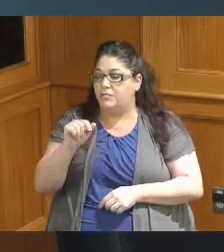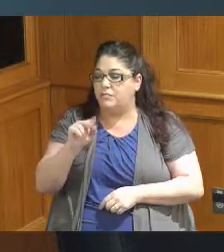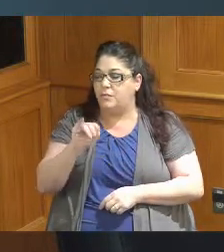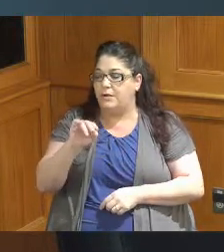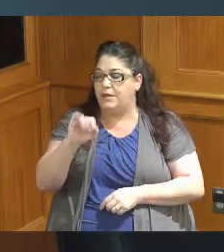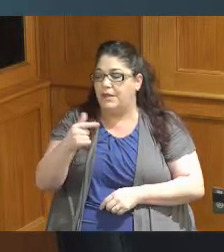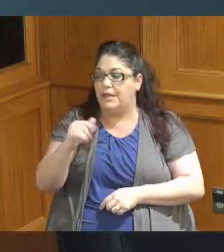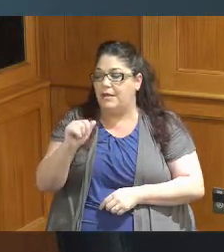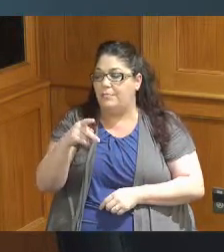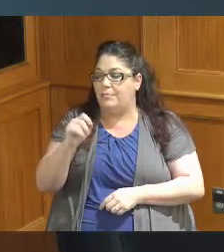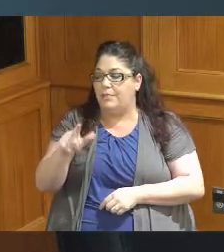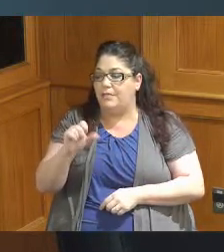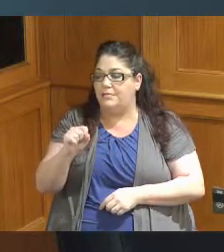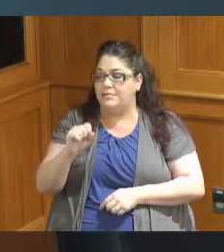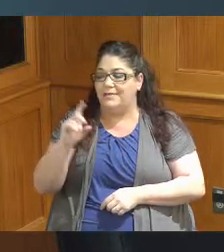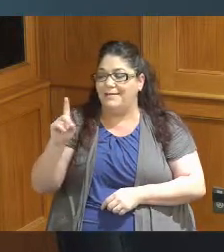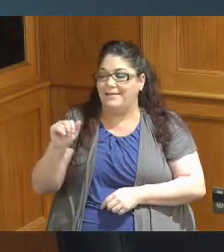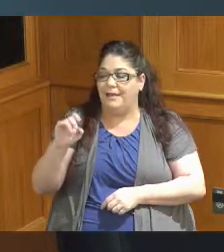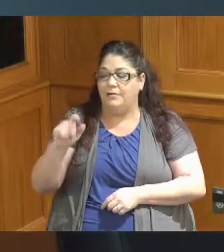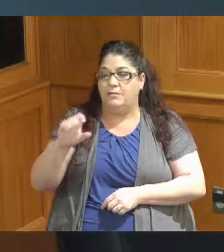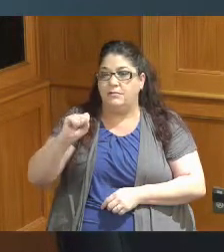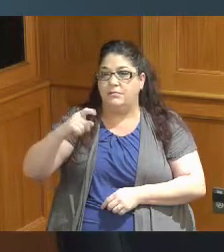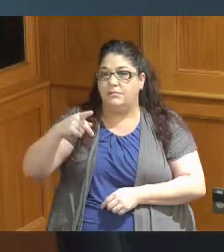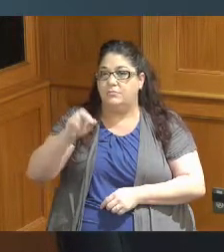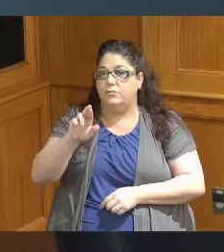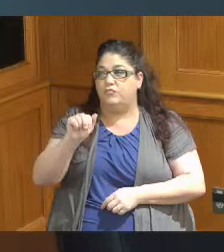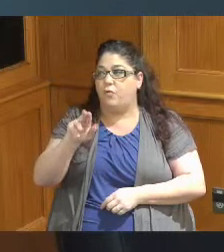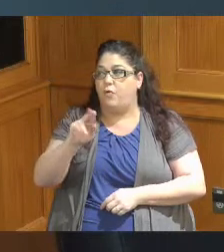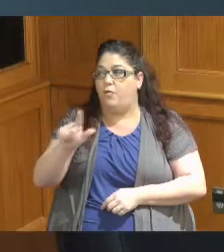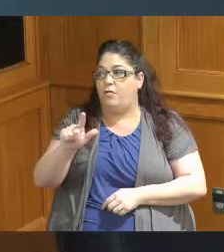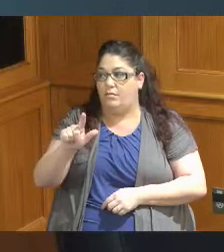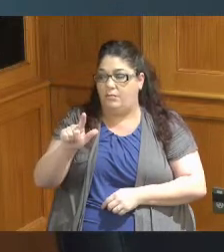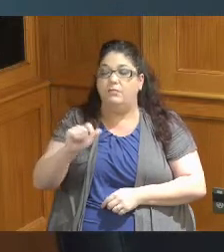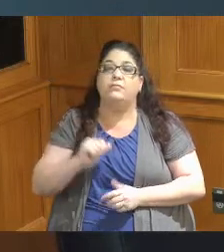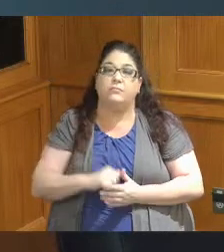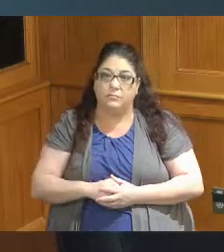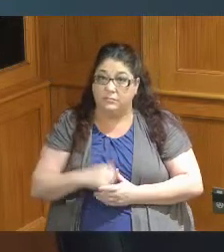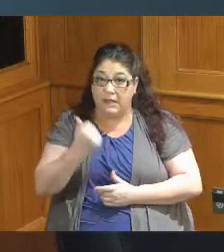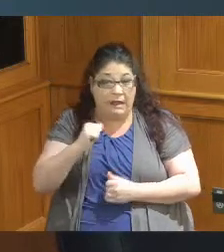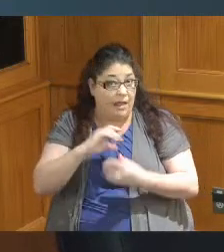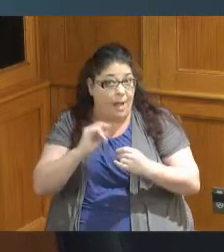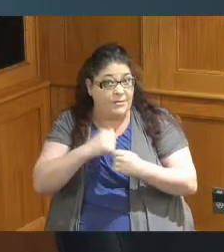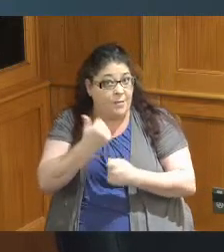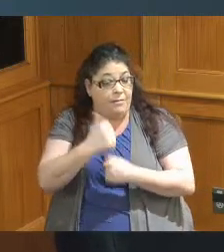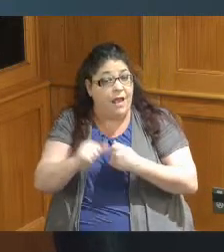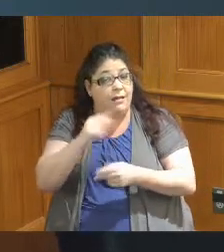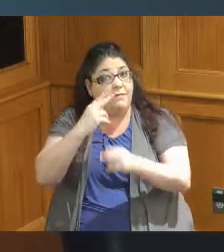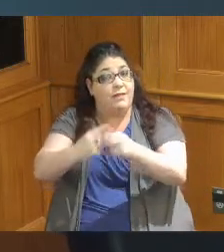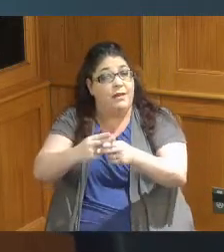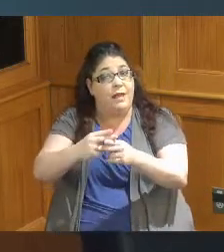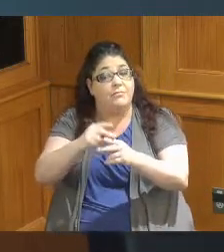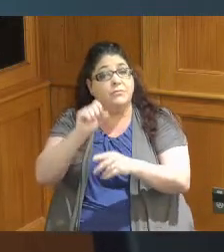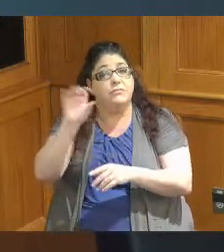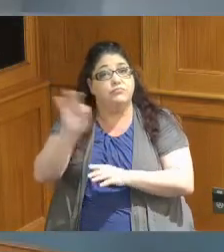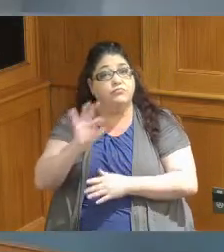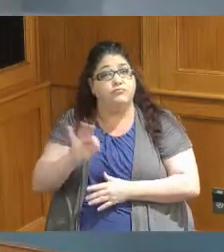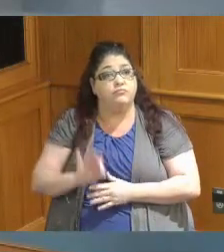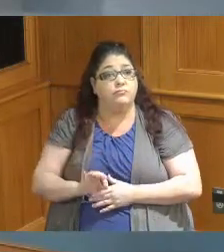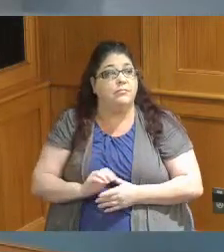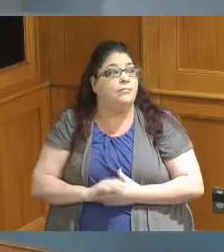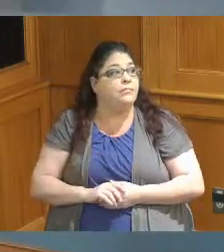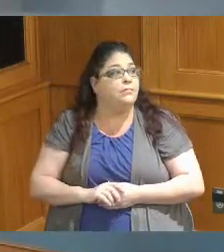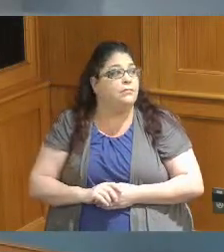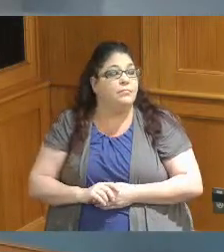Daniel sprawl is there any comments on any of these appointments I'm sure I also want to thank